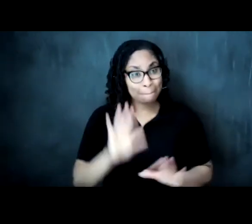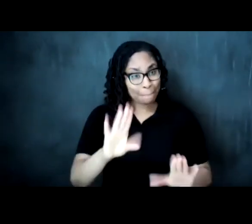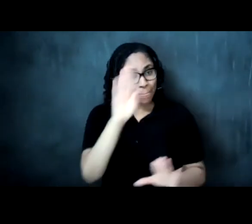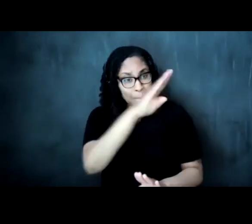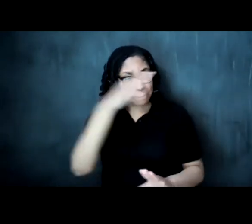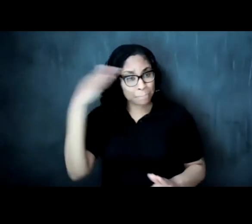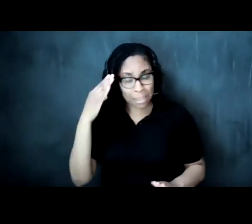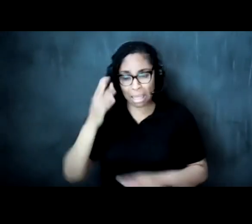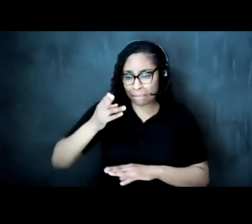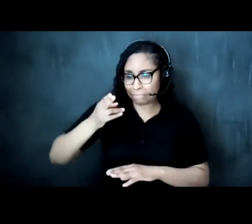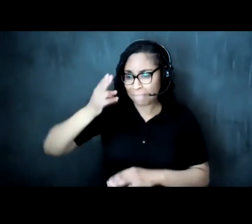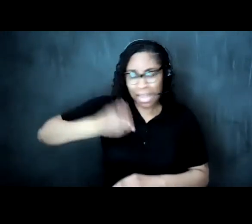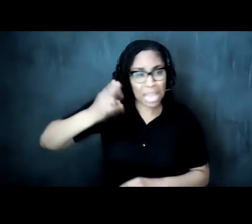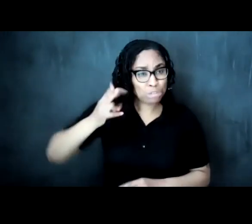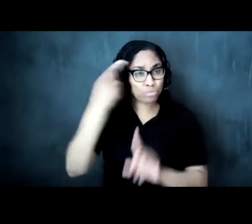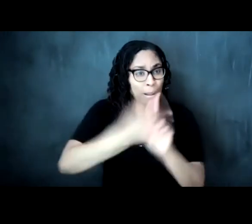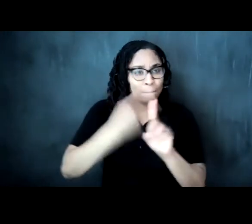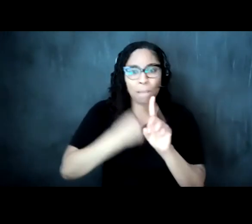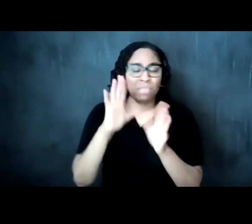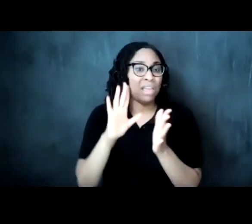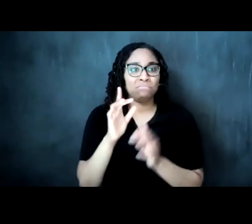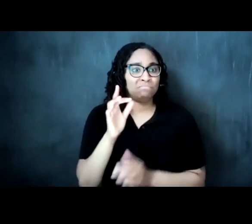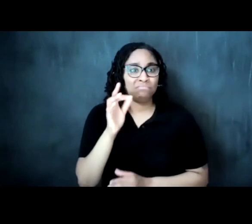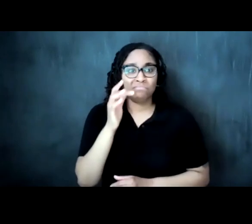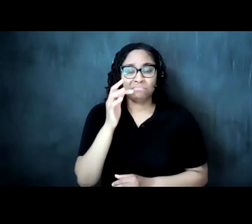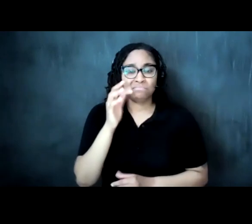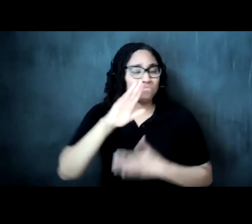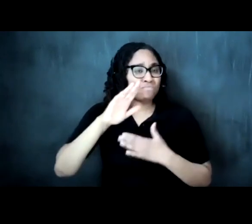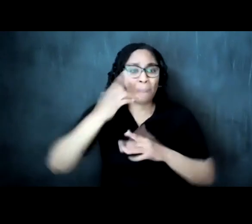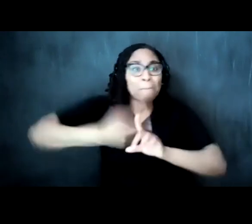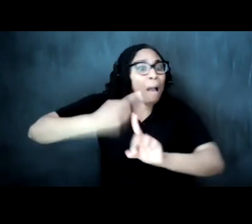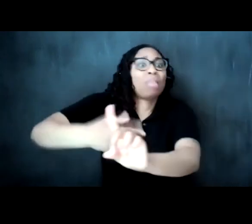and every month i think it's always on time to remember that part of what racism does